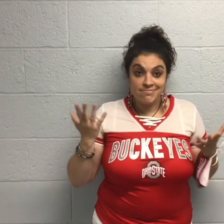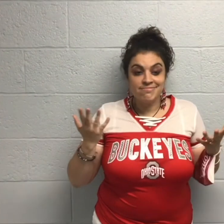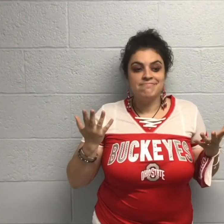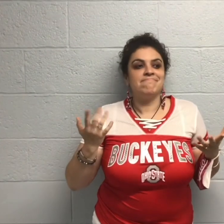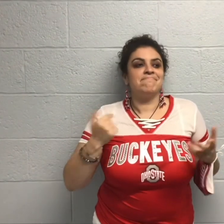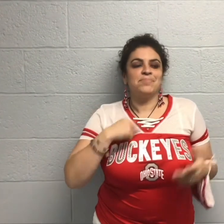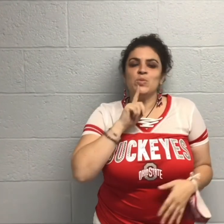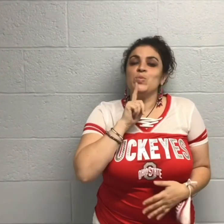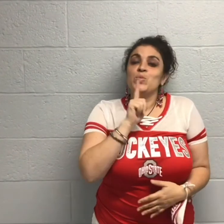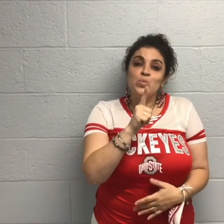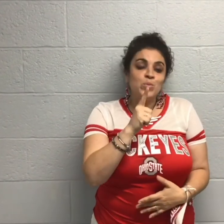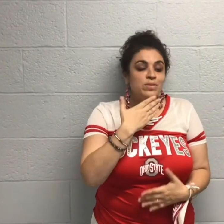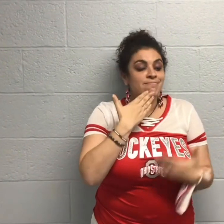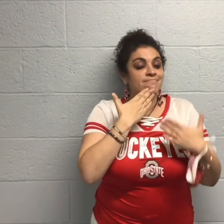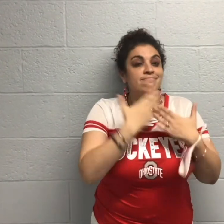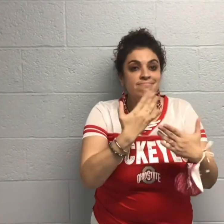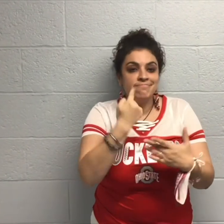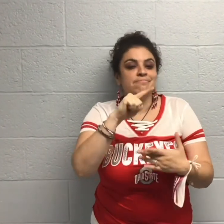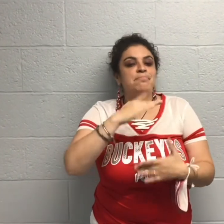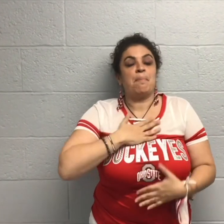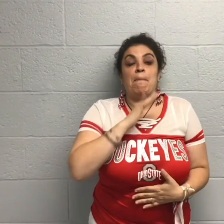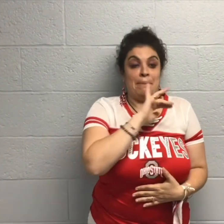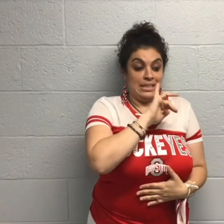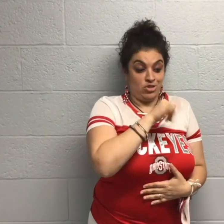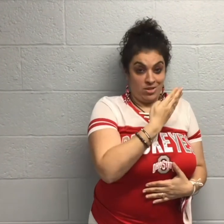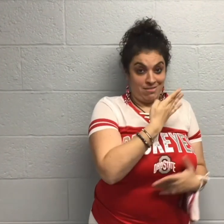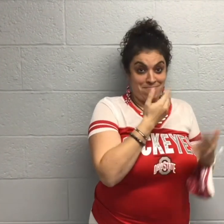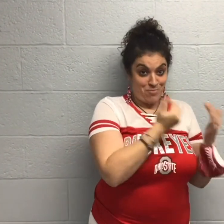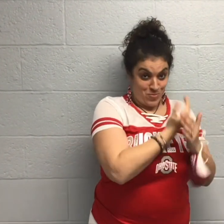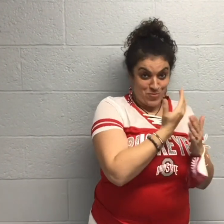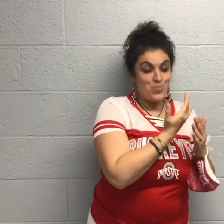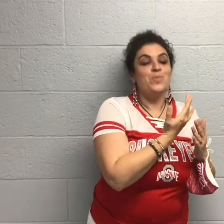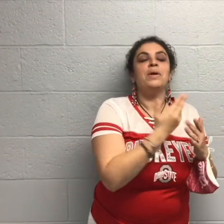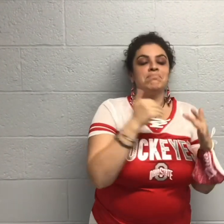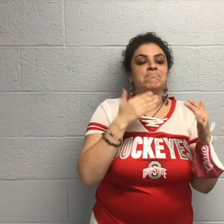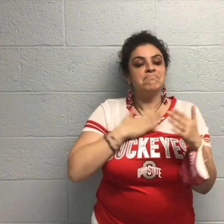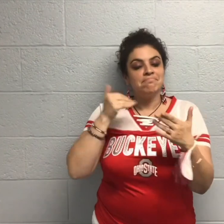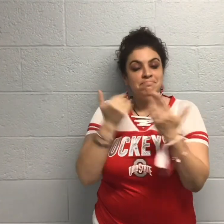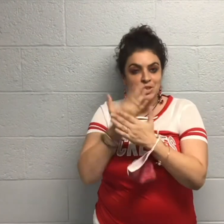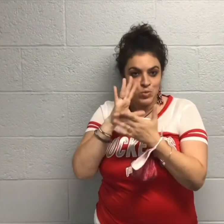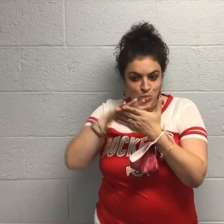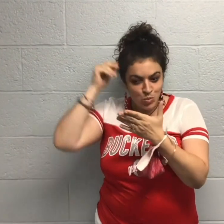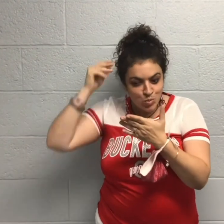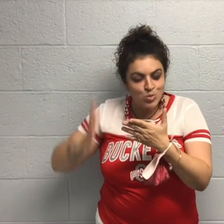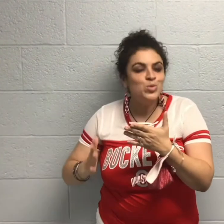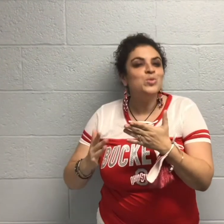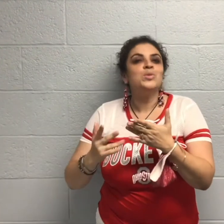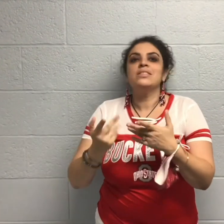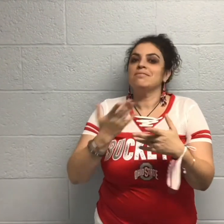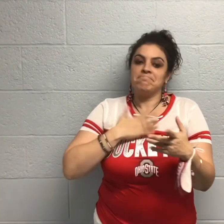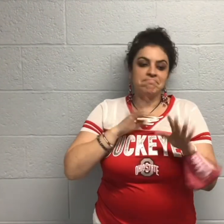I'm thankful for my job here, my new position, the new students I work with.